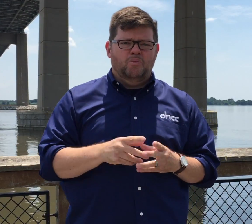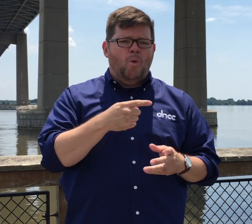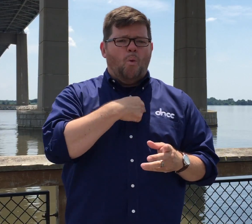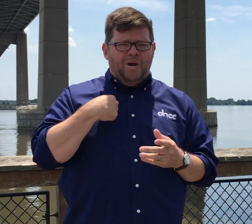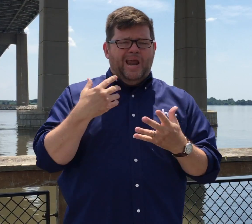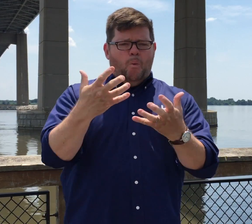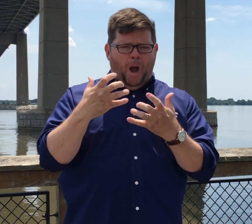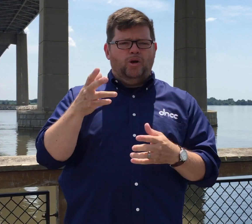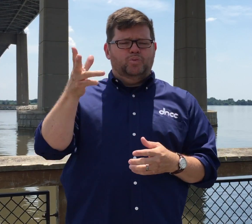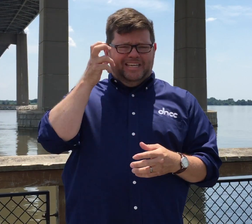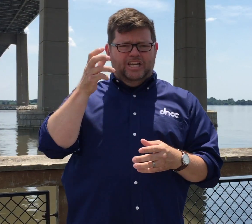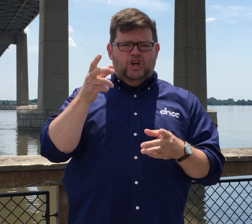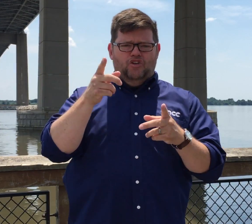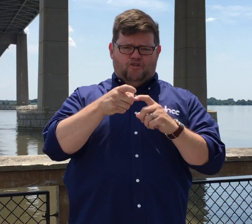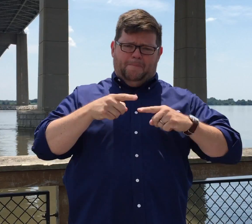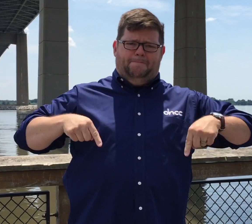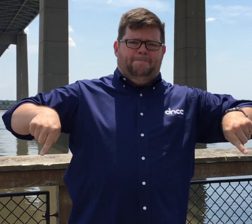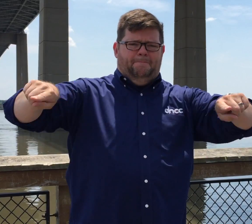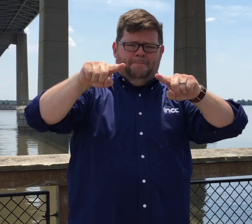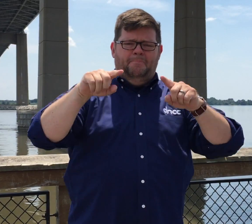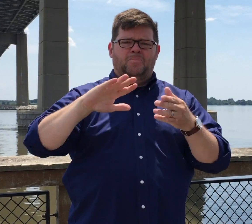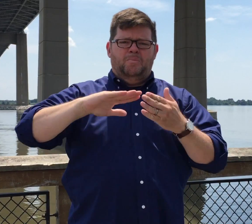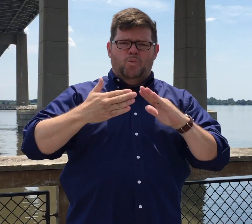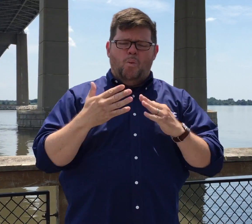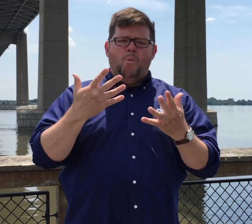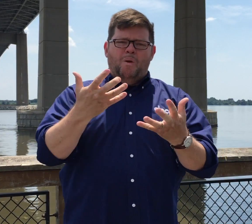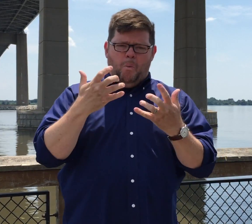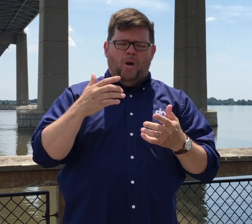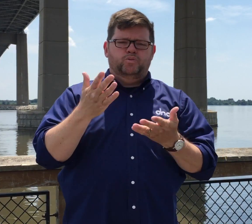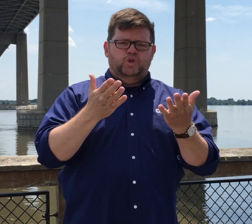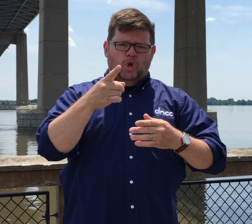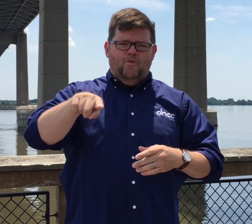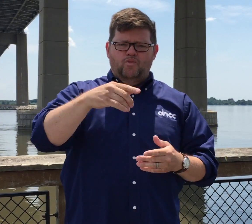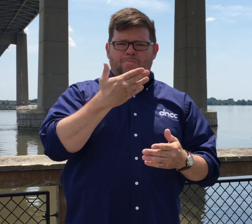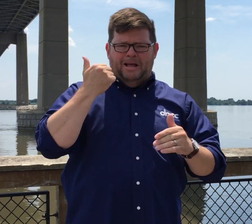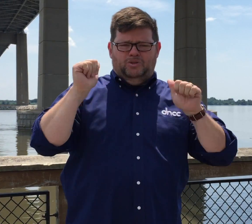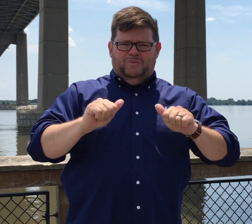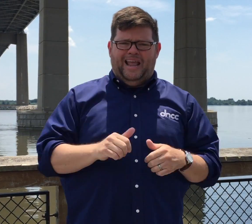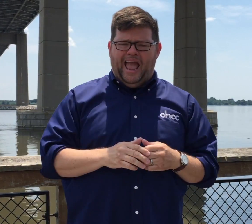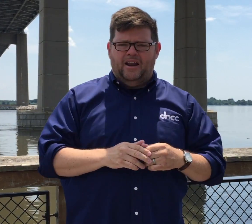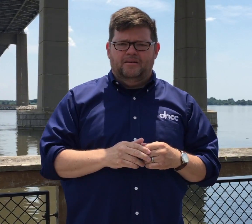We want to hear from hear from the community. We want to serve you the best way we can.